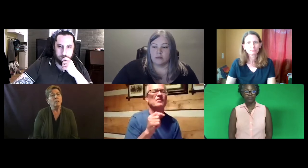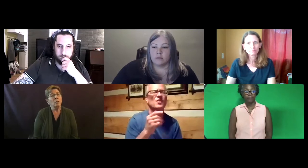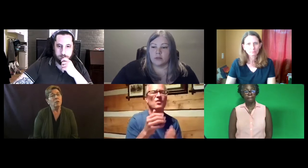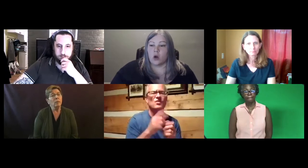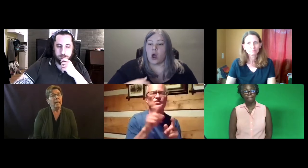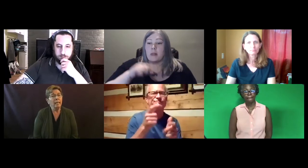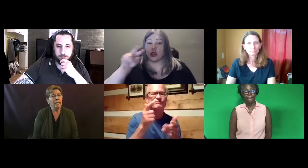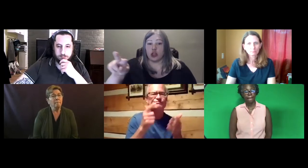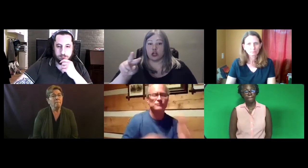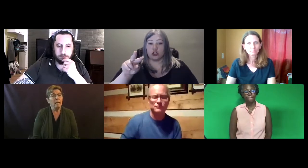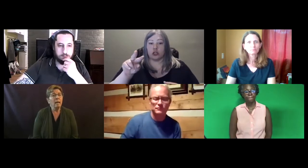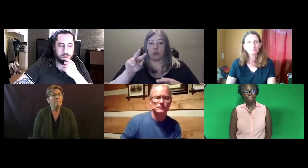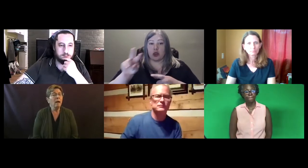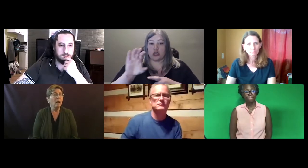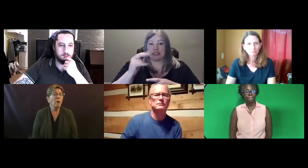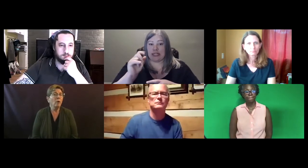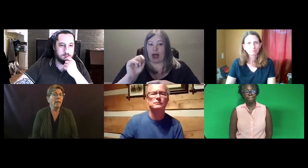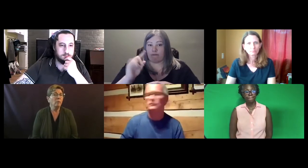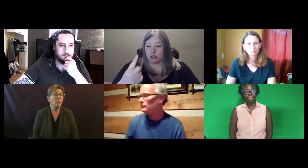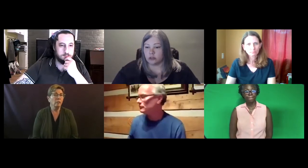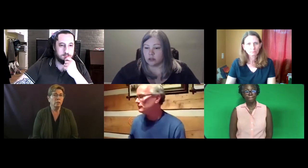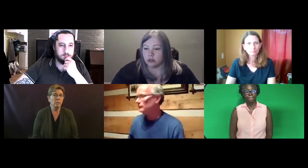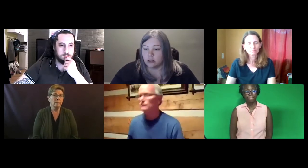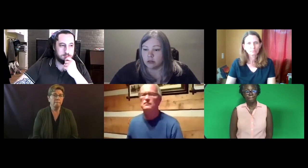So Katie, where are we at with question?